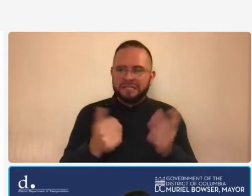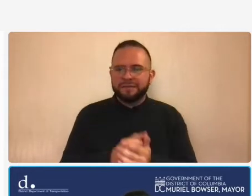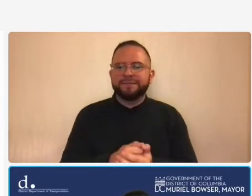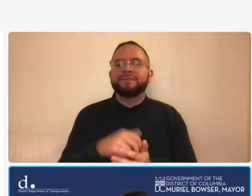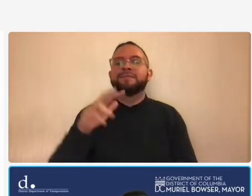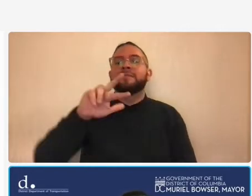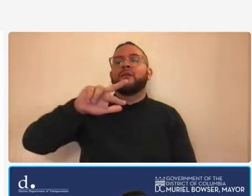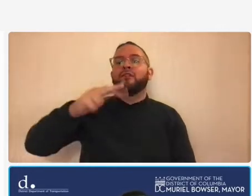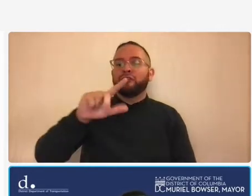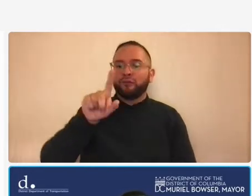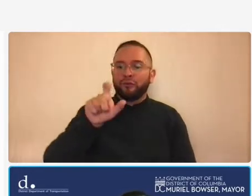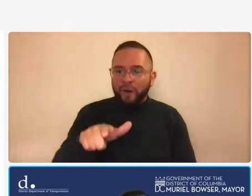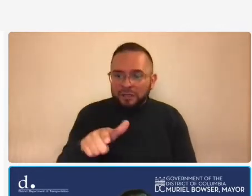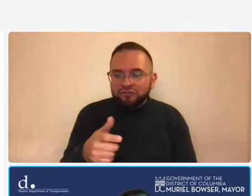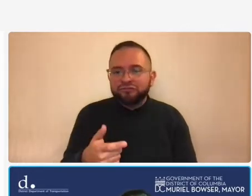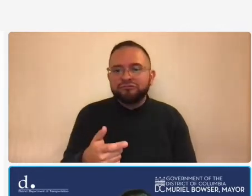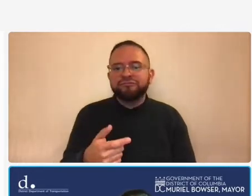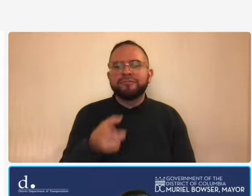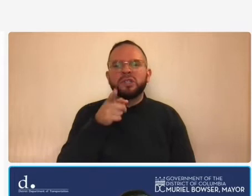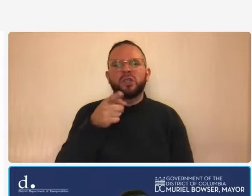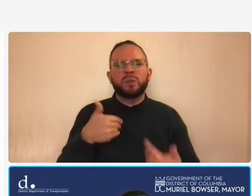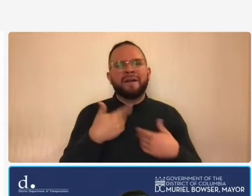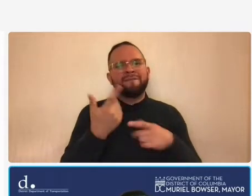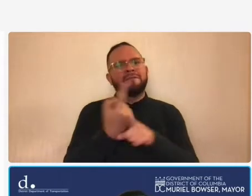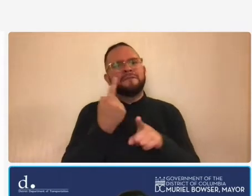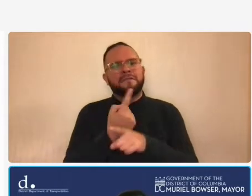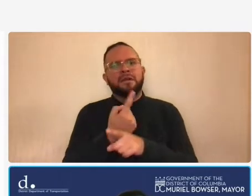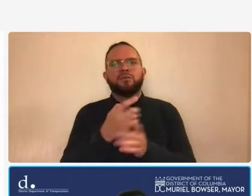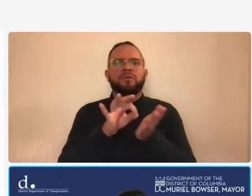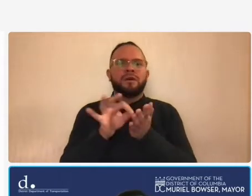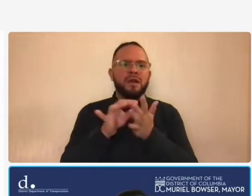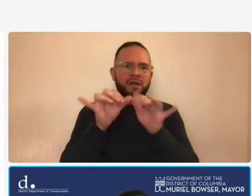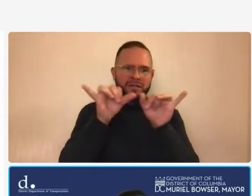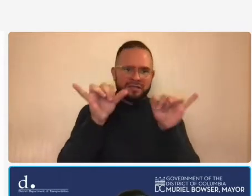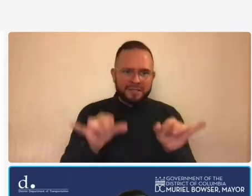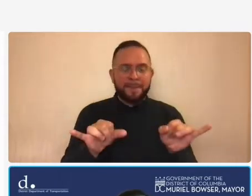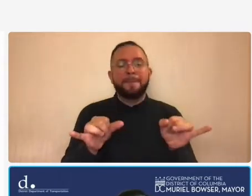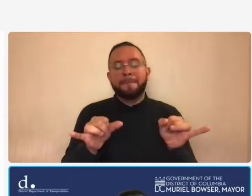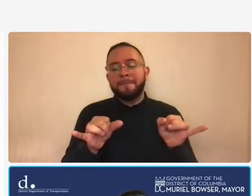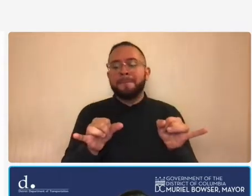question of do you have an adequate accounting system the answer for those who did answer